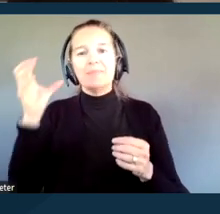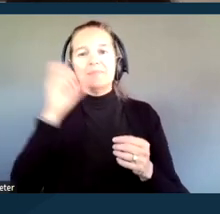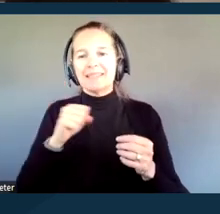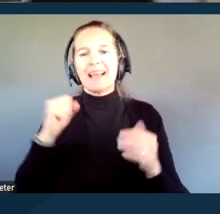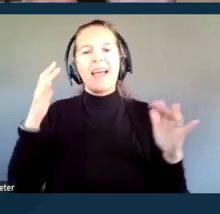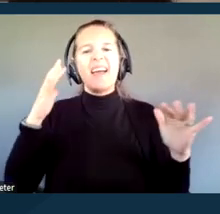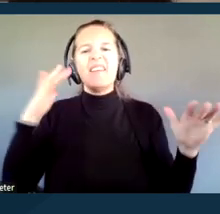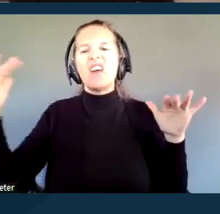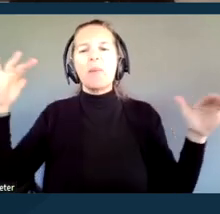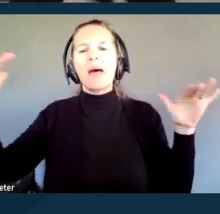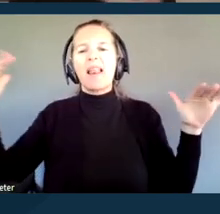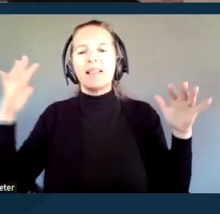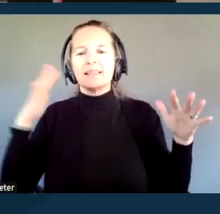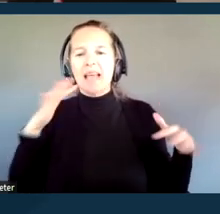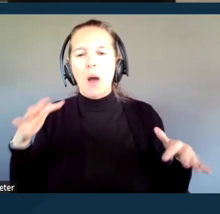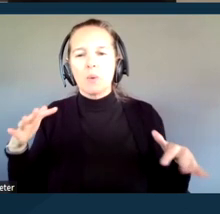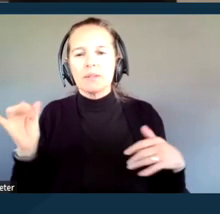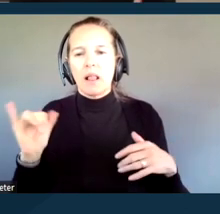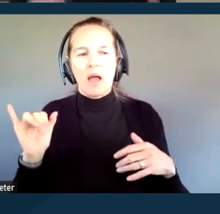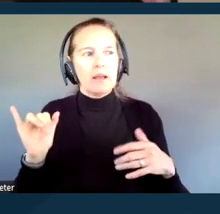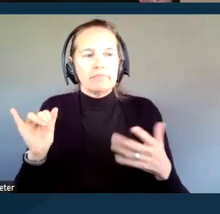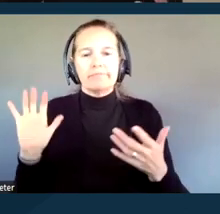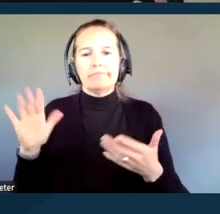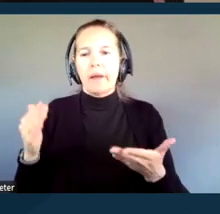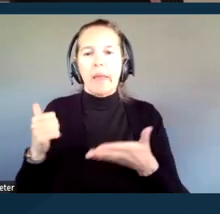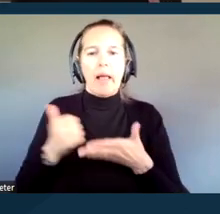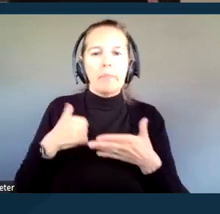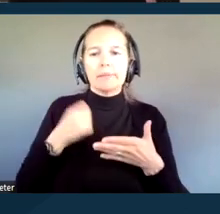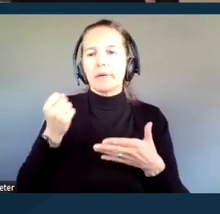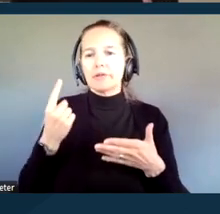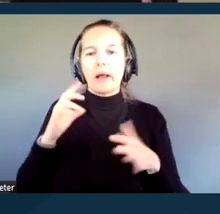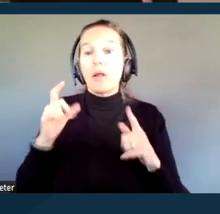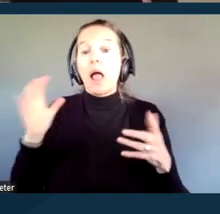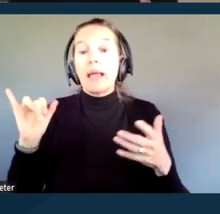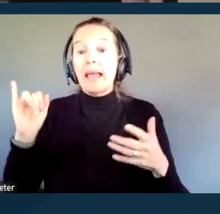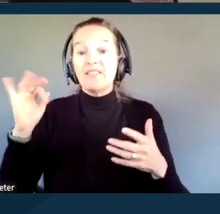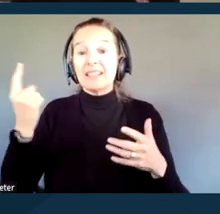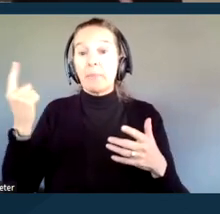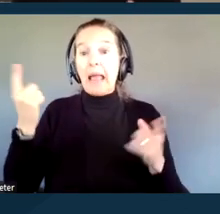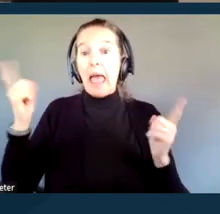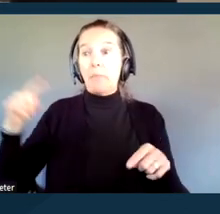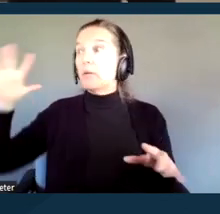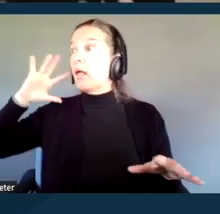that might inform us as to the conversation. If something happens in the background, the automatic speech recognition